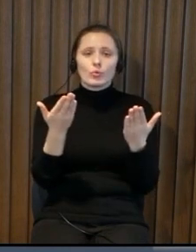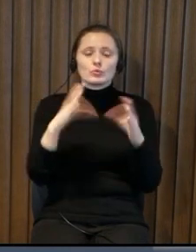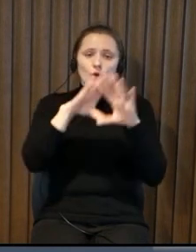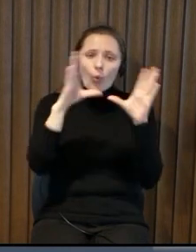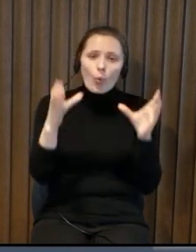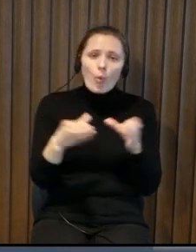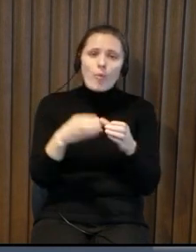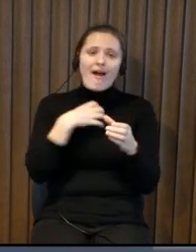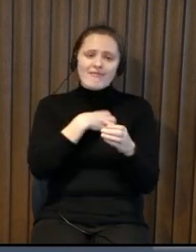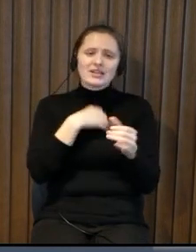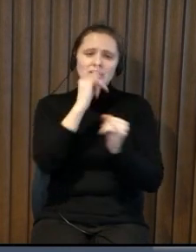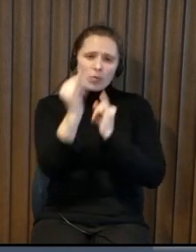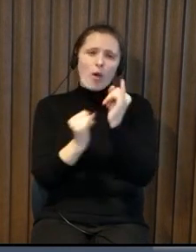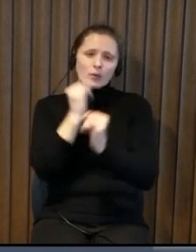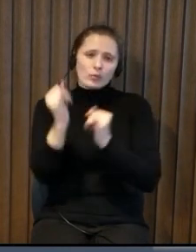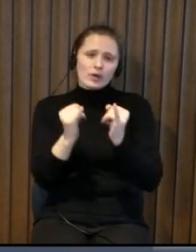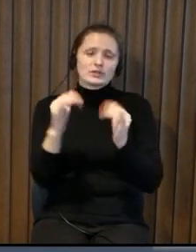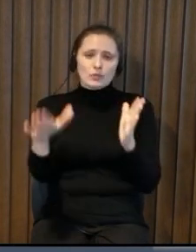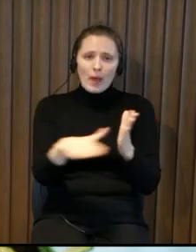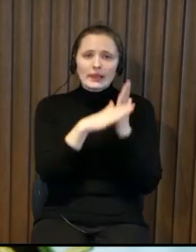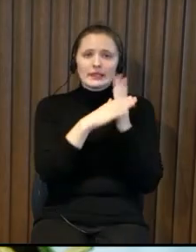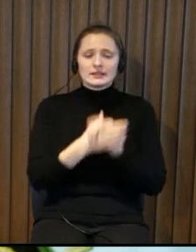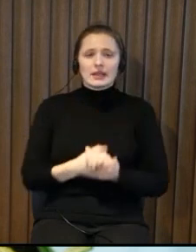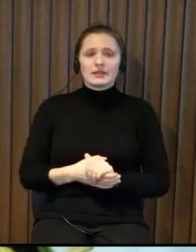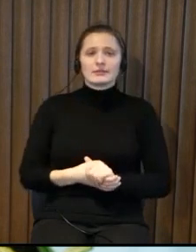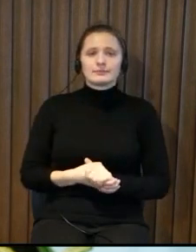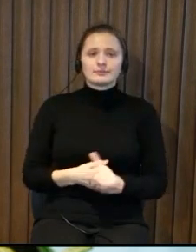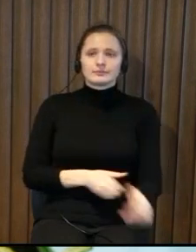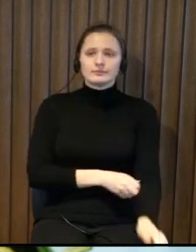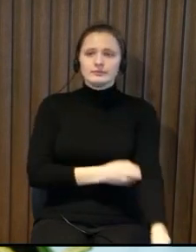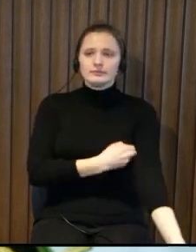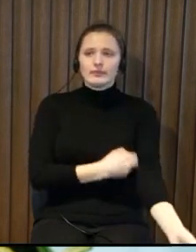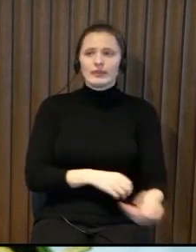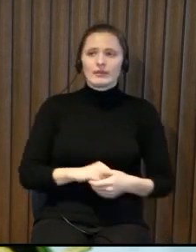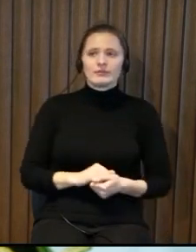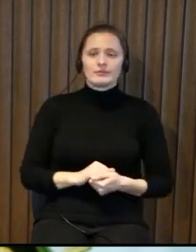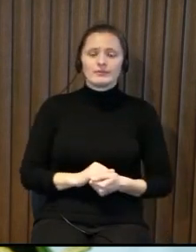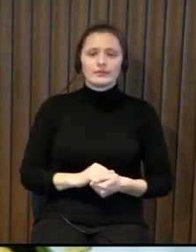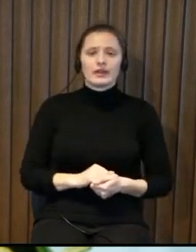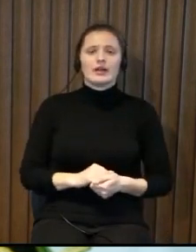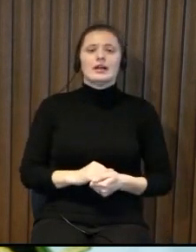wants to live here but this is somebody from our next door and we have to take care of them